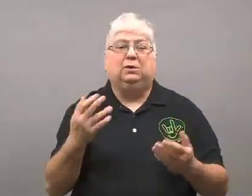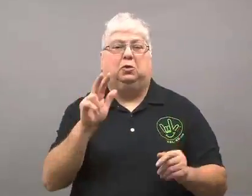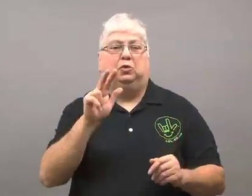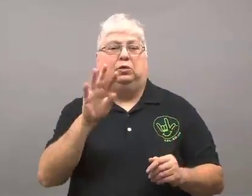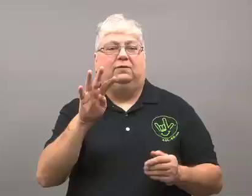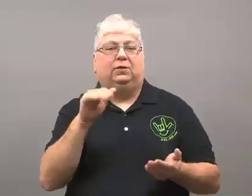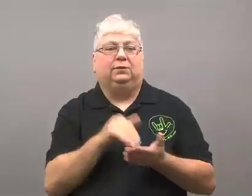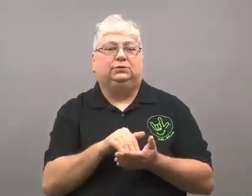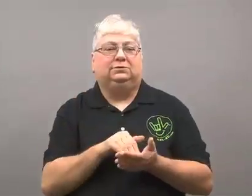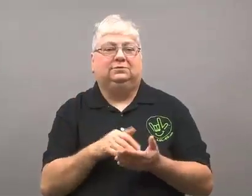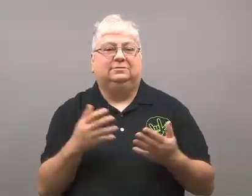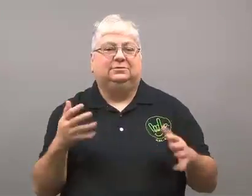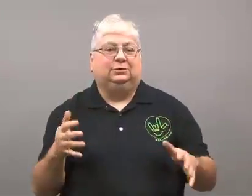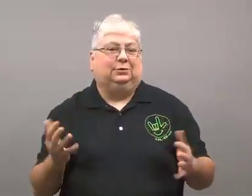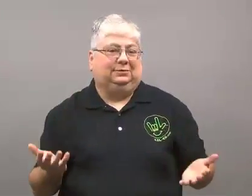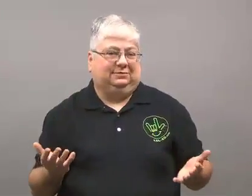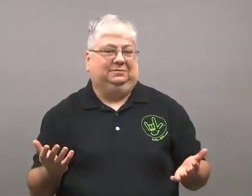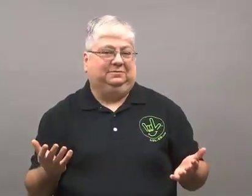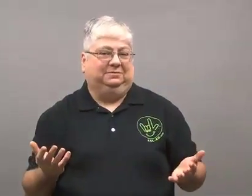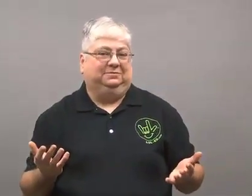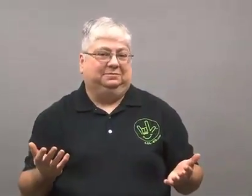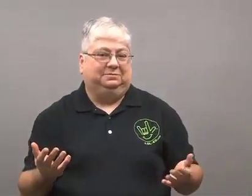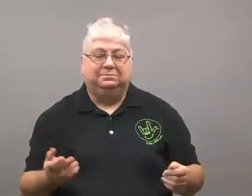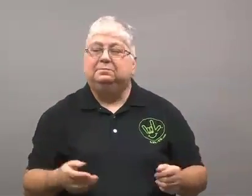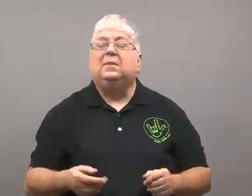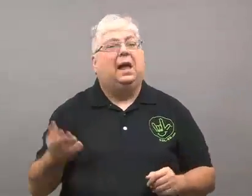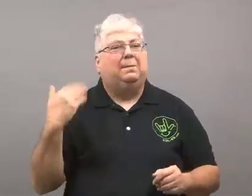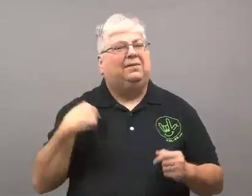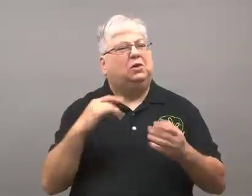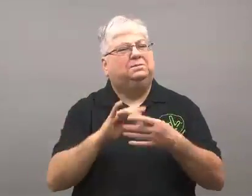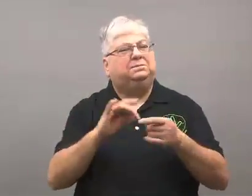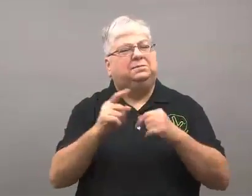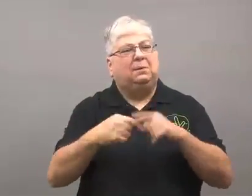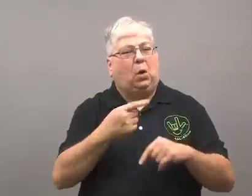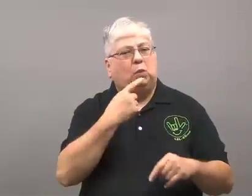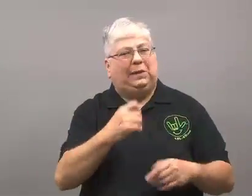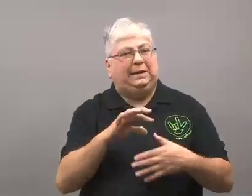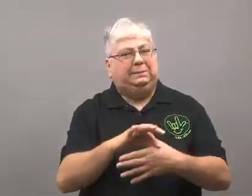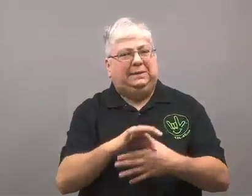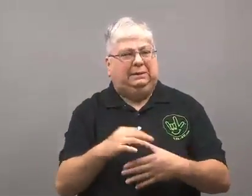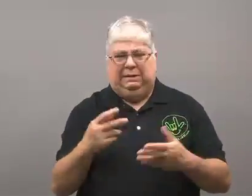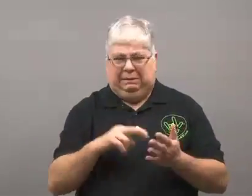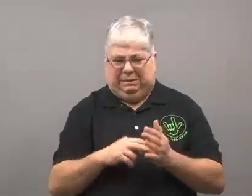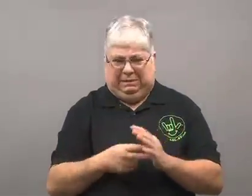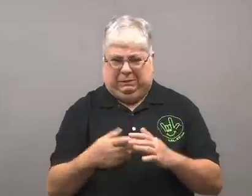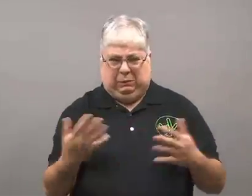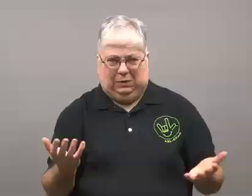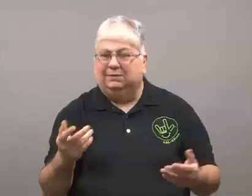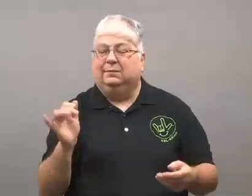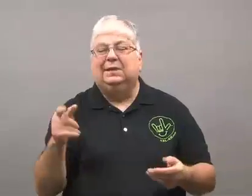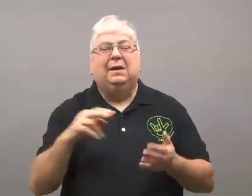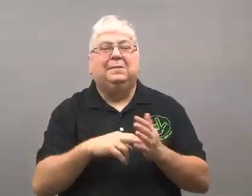is only 34 thousand. Going back to red meat, this includes